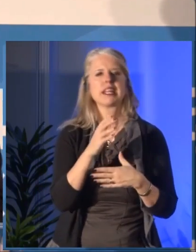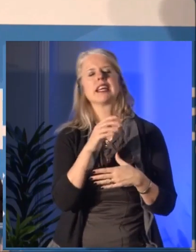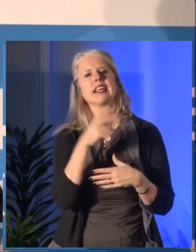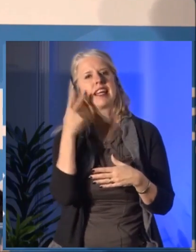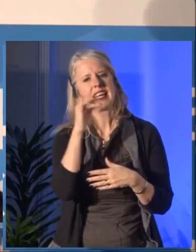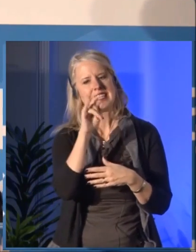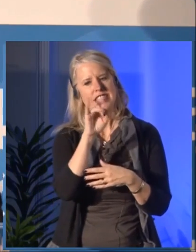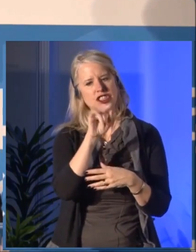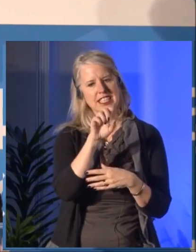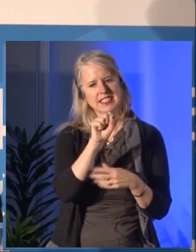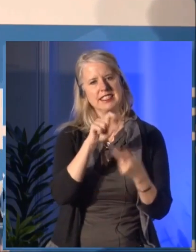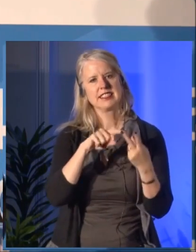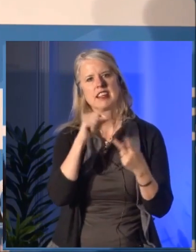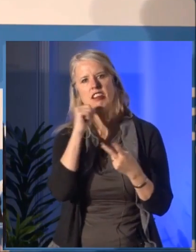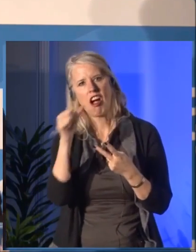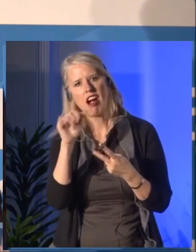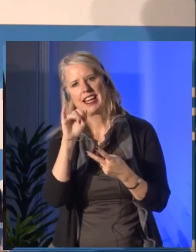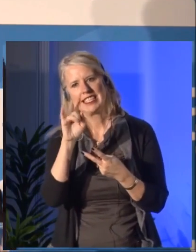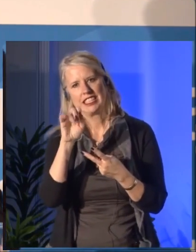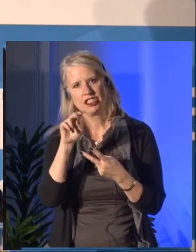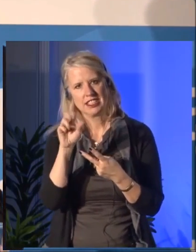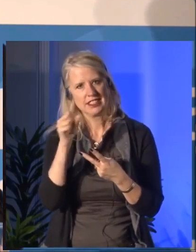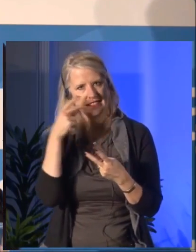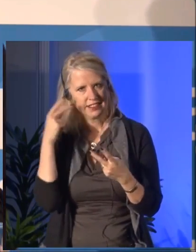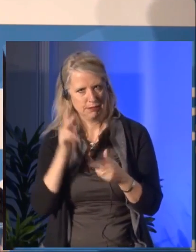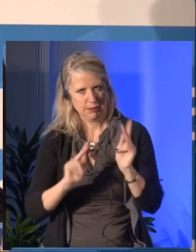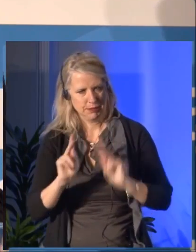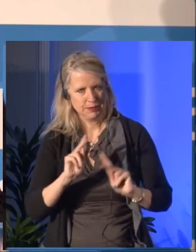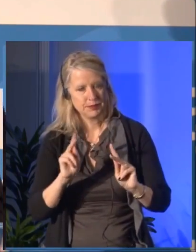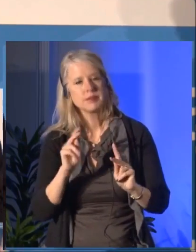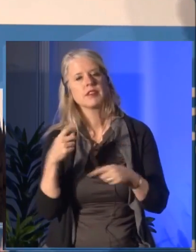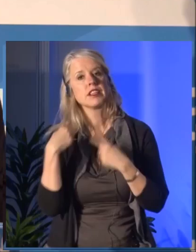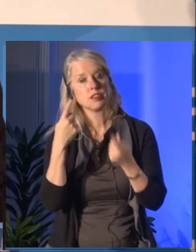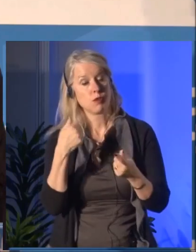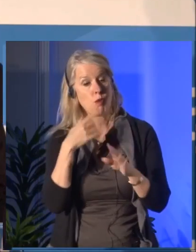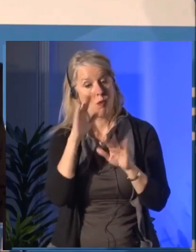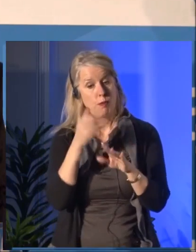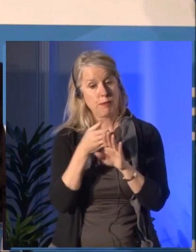[ French Language Being Spoken ]